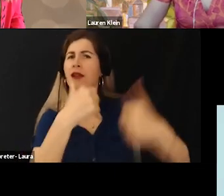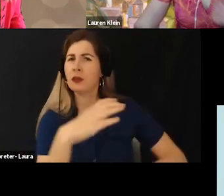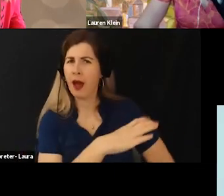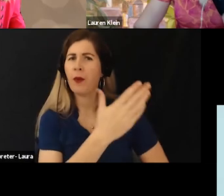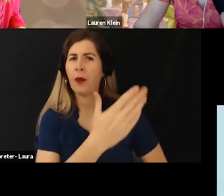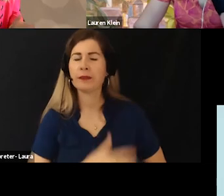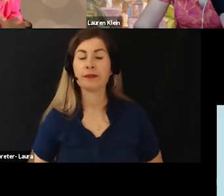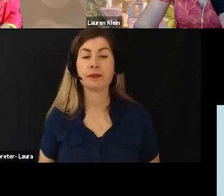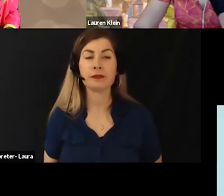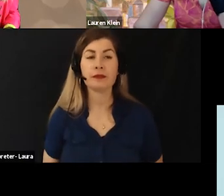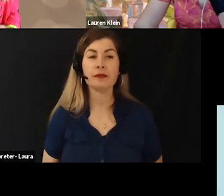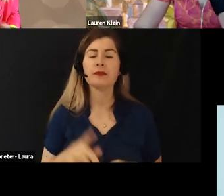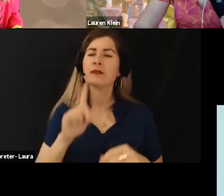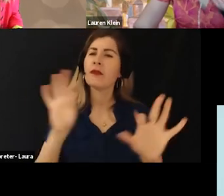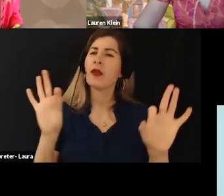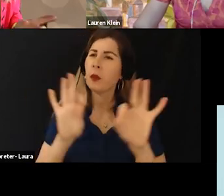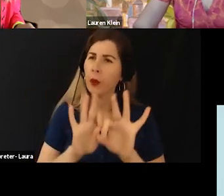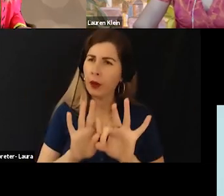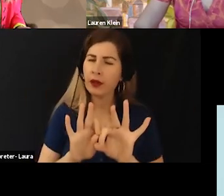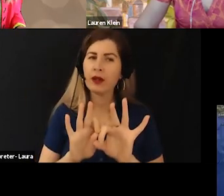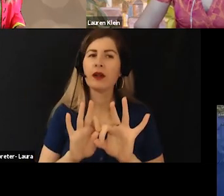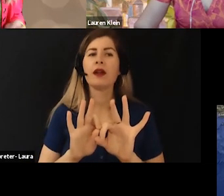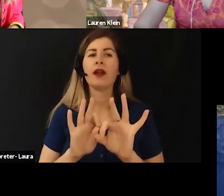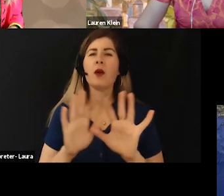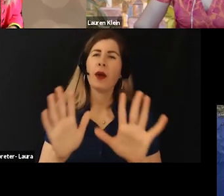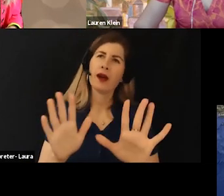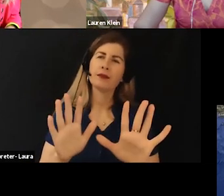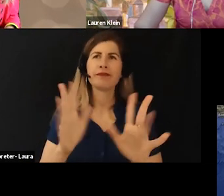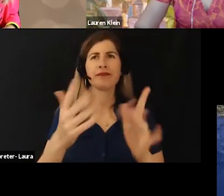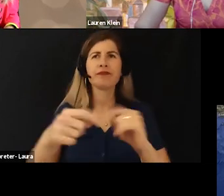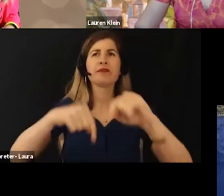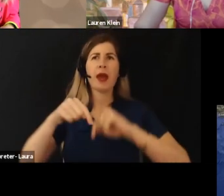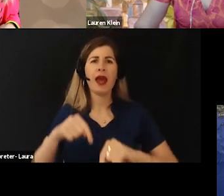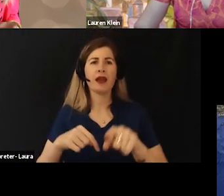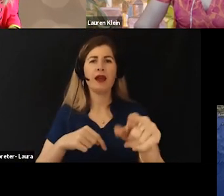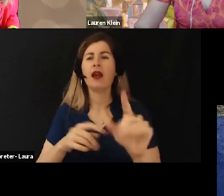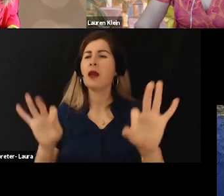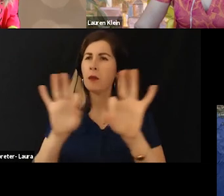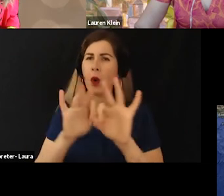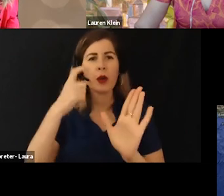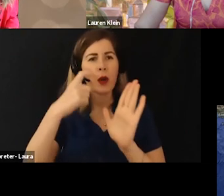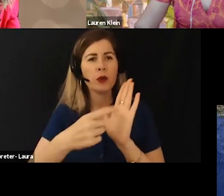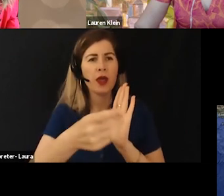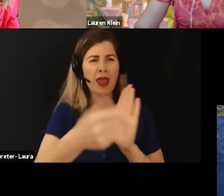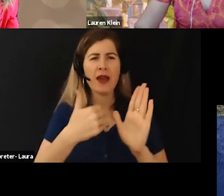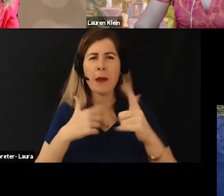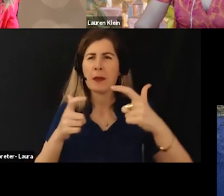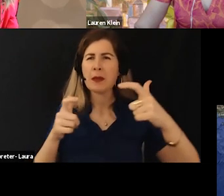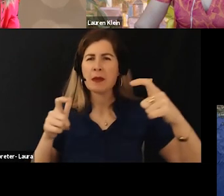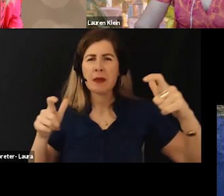And, you know, it's an important thing to say, well, maybe actually before I go to the side, I think it's important to note that there's there's a big big big caveat here.